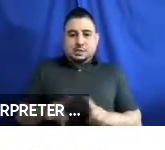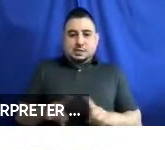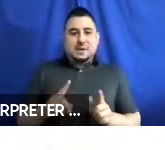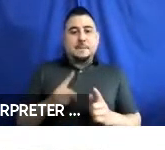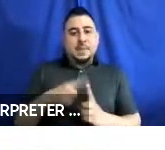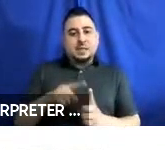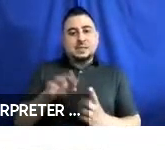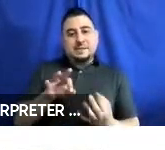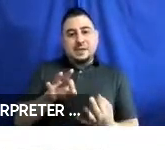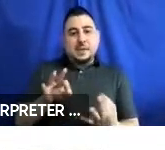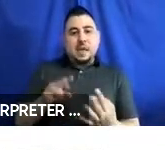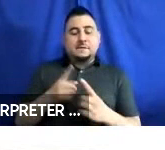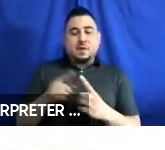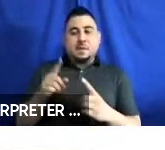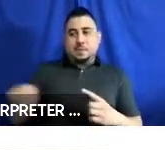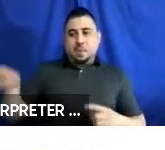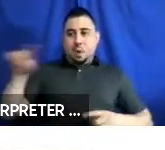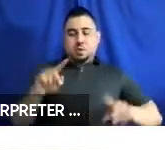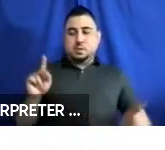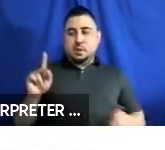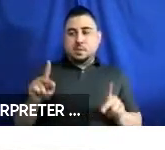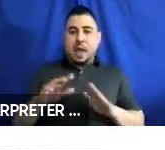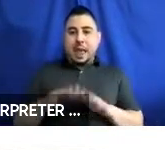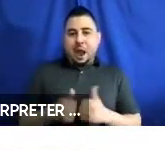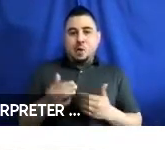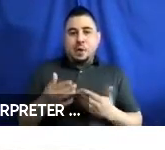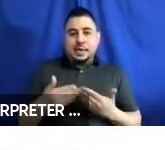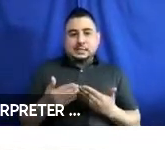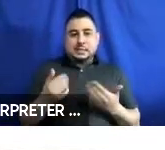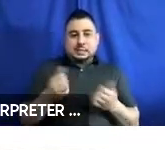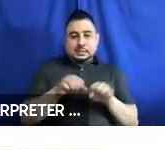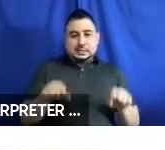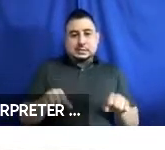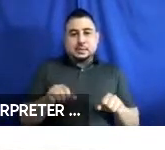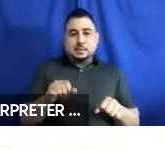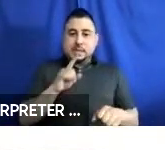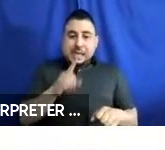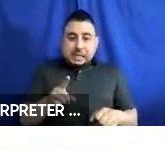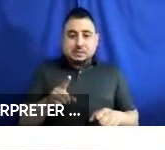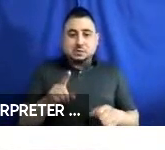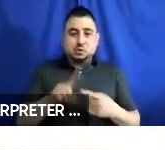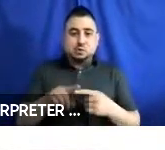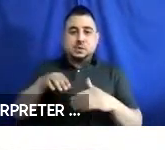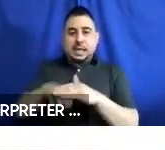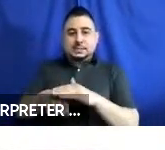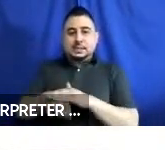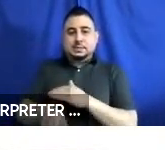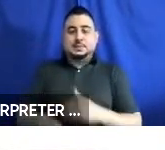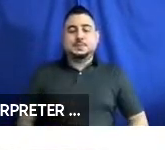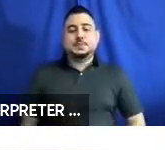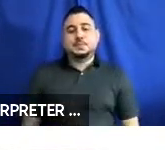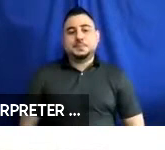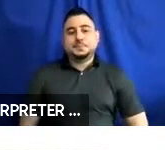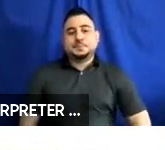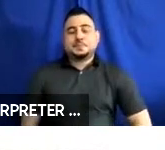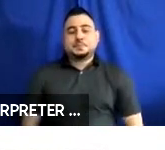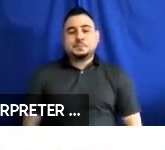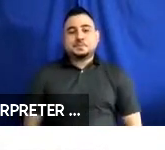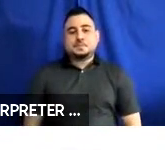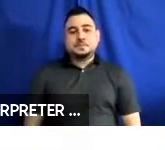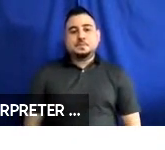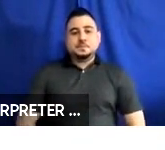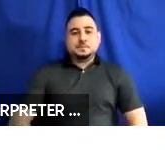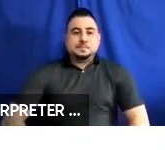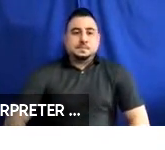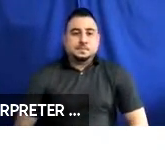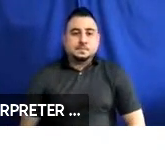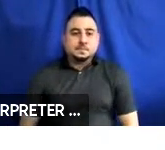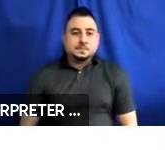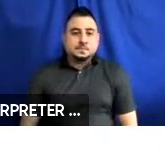feedback from potential users on how easy the system is to use. Next slide please.